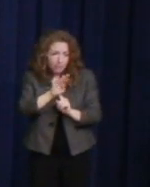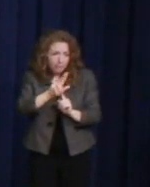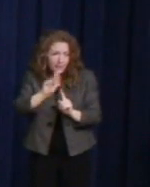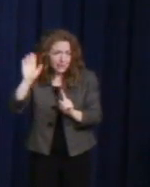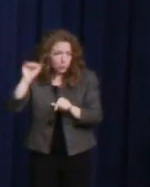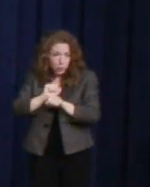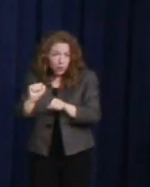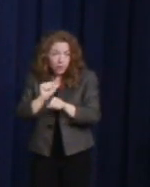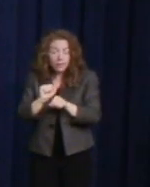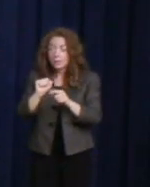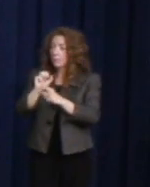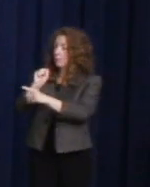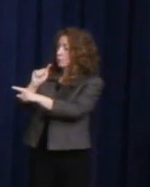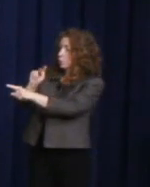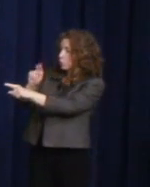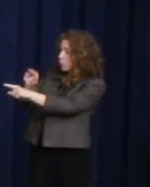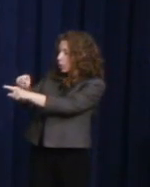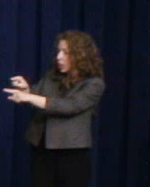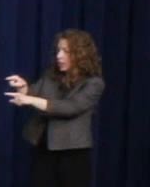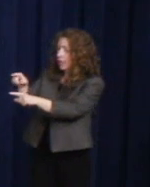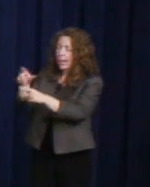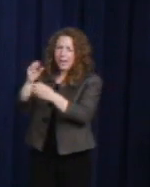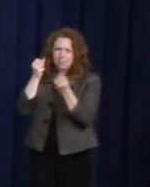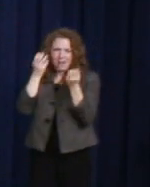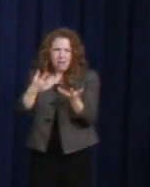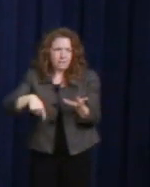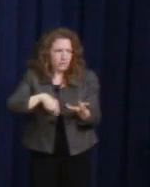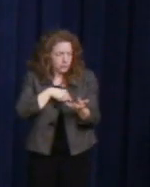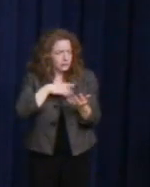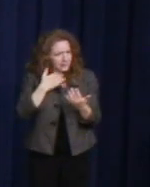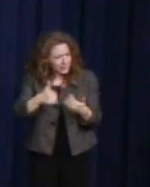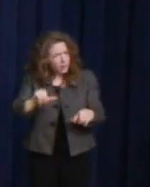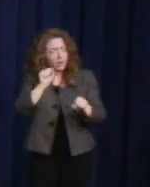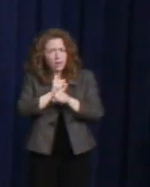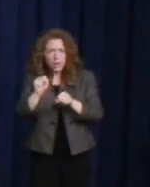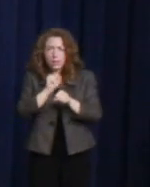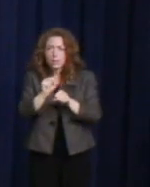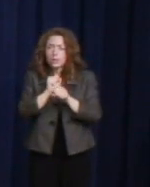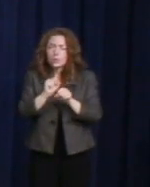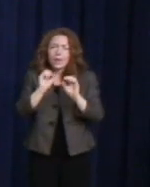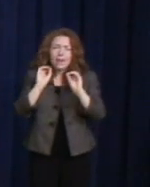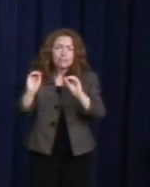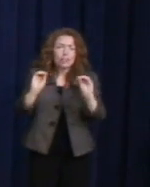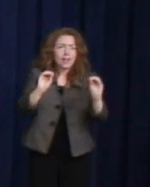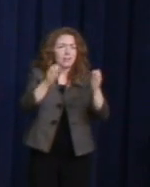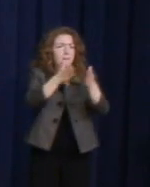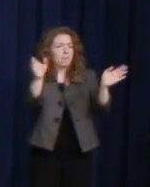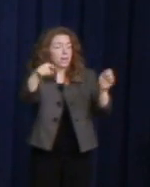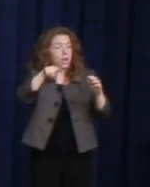of us work to ensure that we educate the public, that we look at this stamp now, and when you have